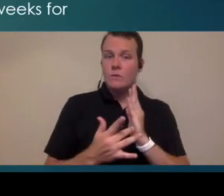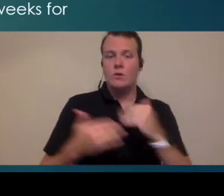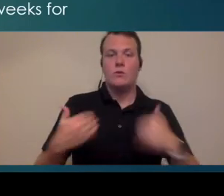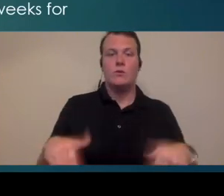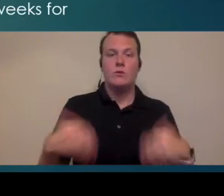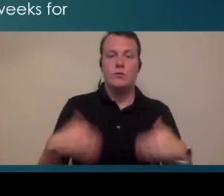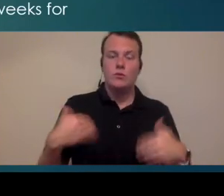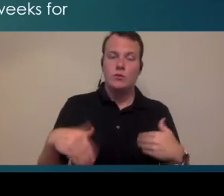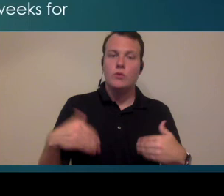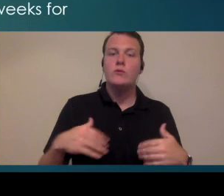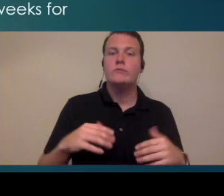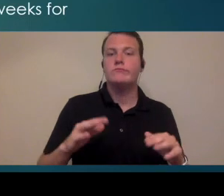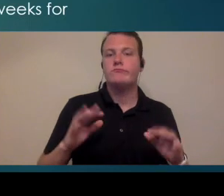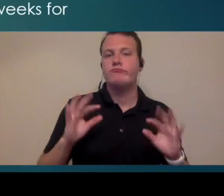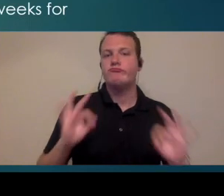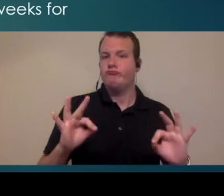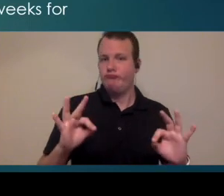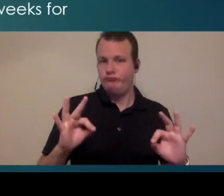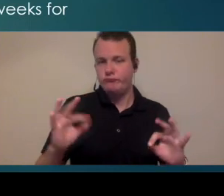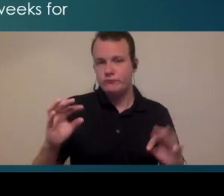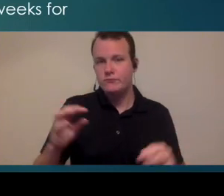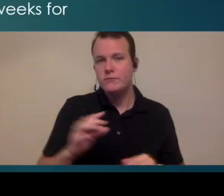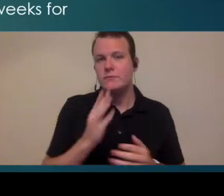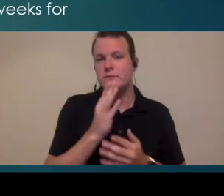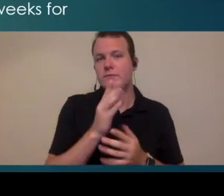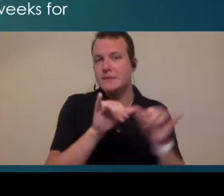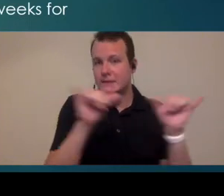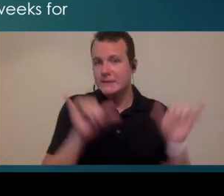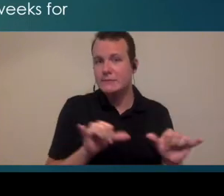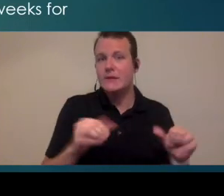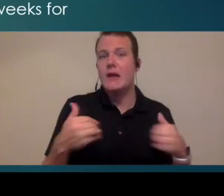technology has been a really great thing for this you know systems that we have